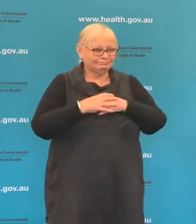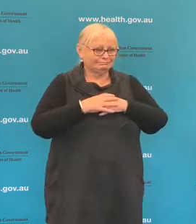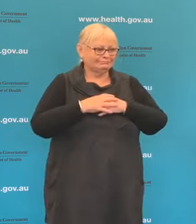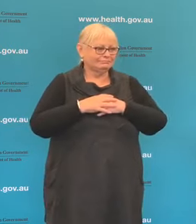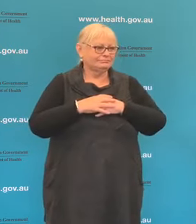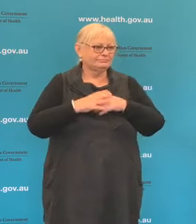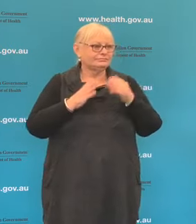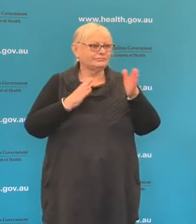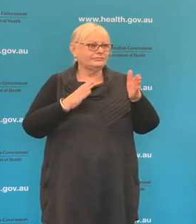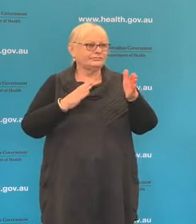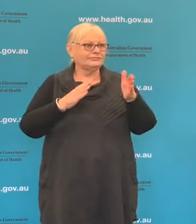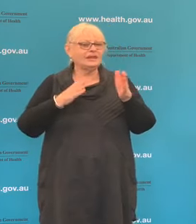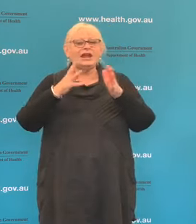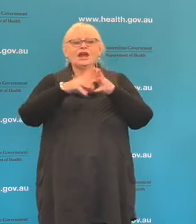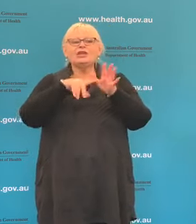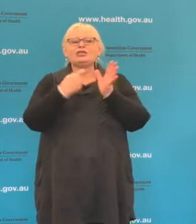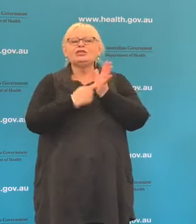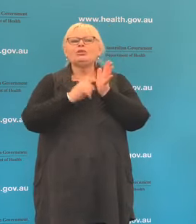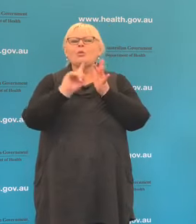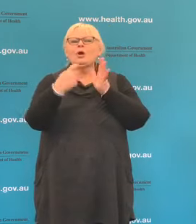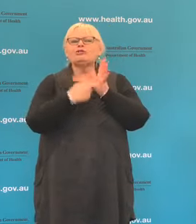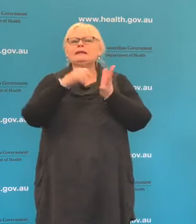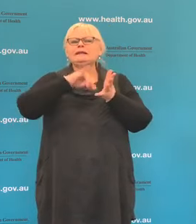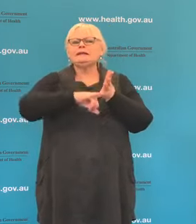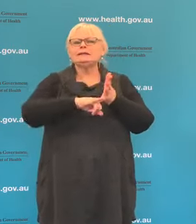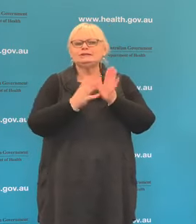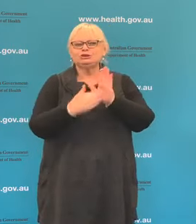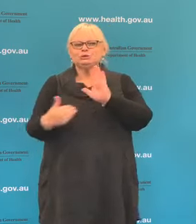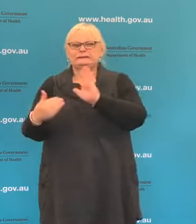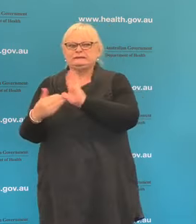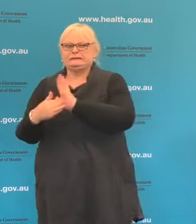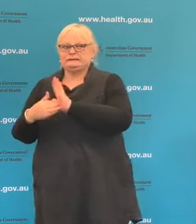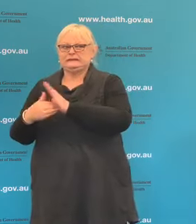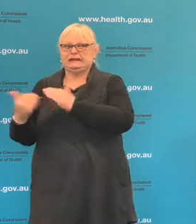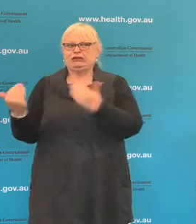The Warriors, obviously we've heard today that the Border Force has approved the NRL team